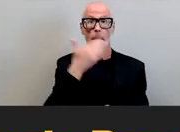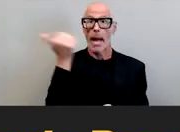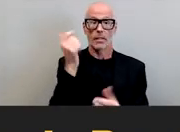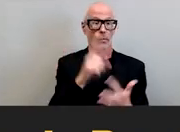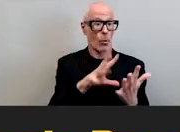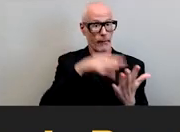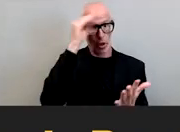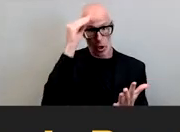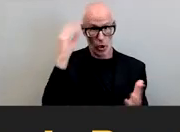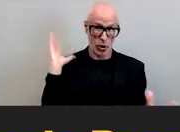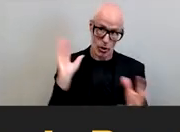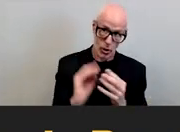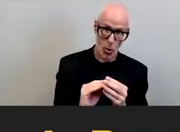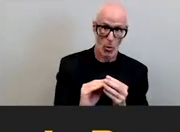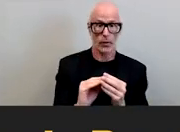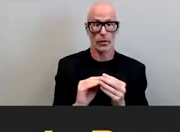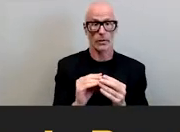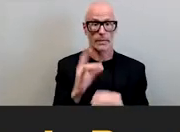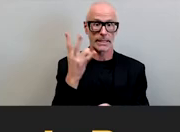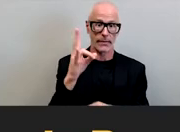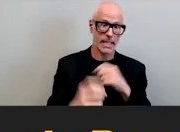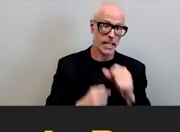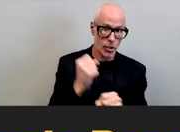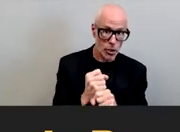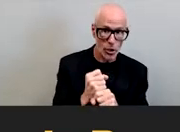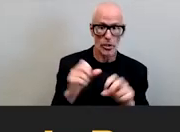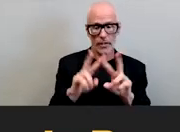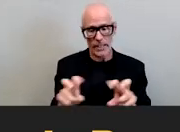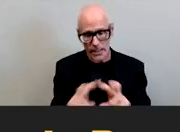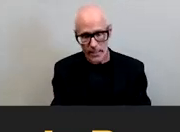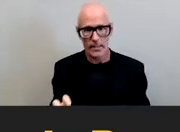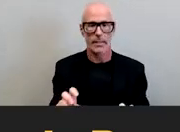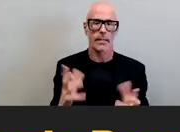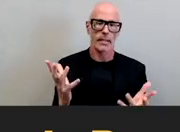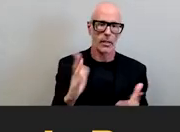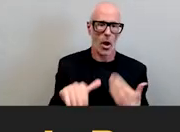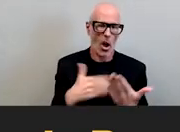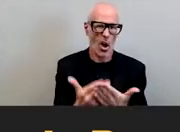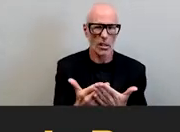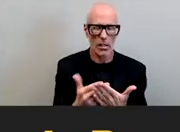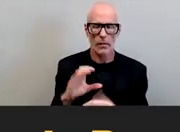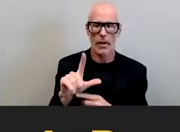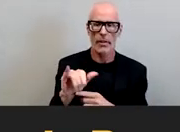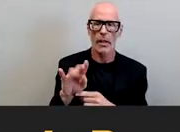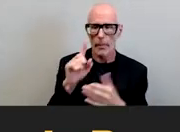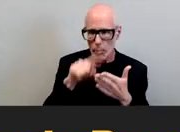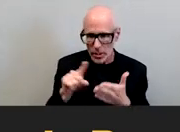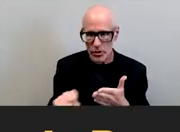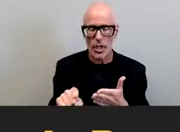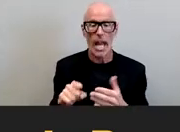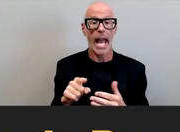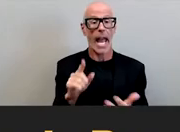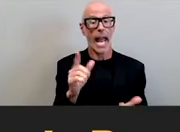all of those years of assessing uh campus climates qualitatively and we used it to inform the design